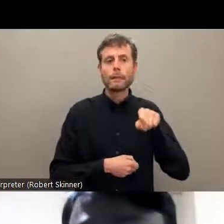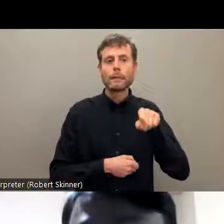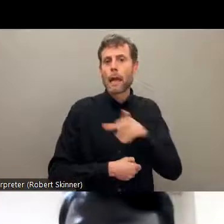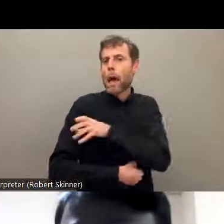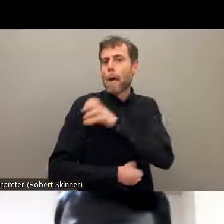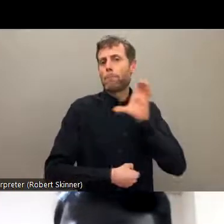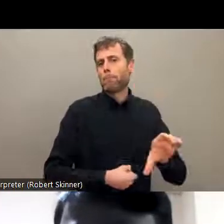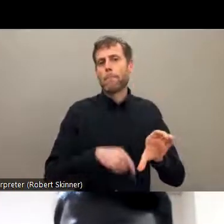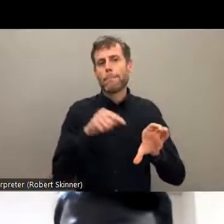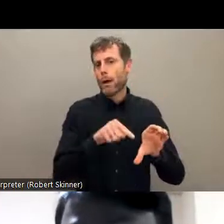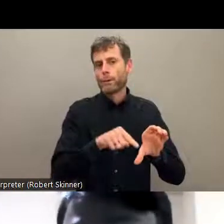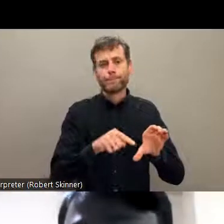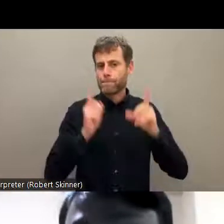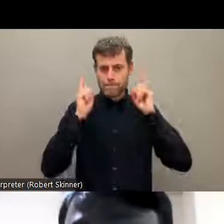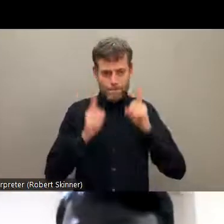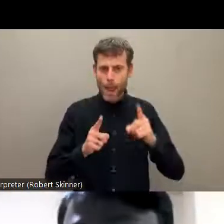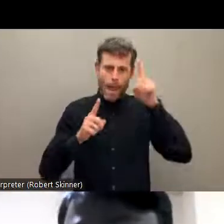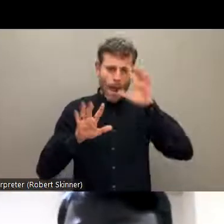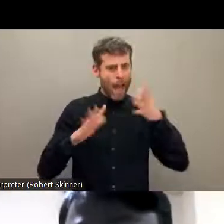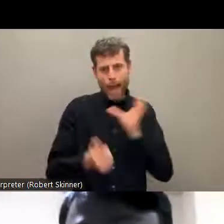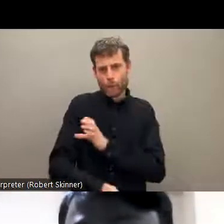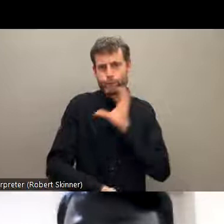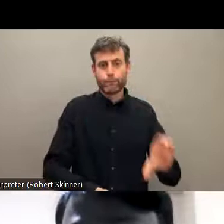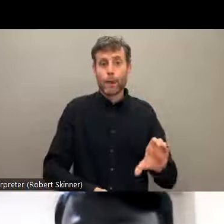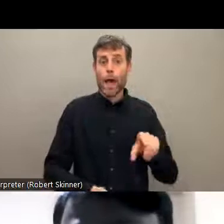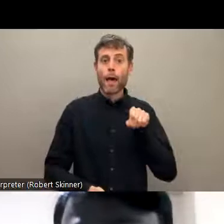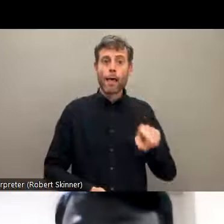empowerment. They are not at